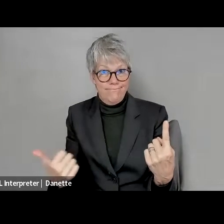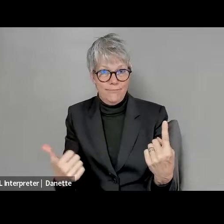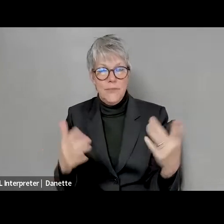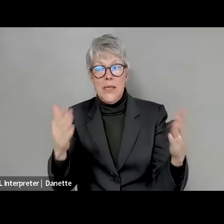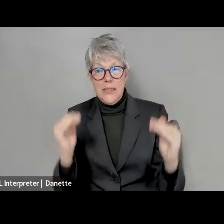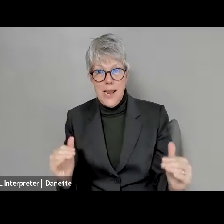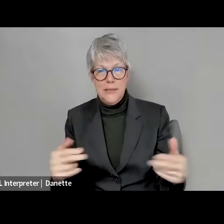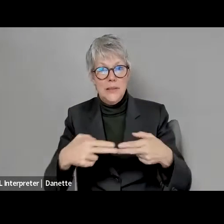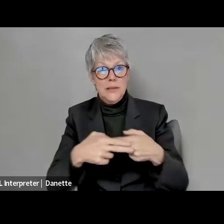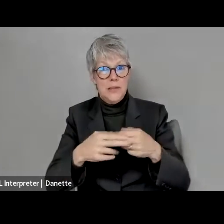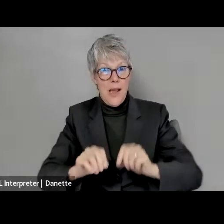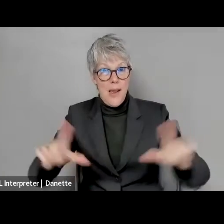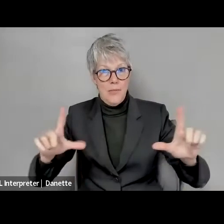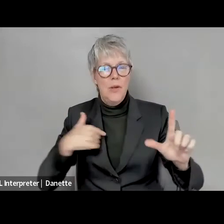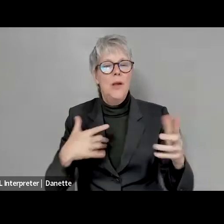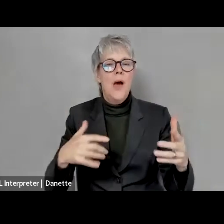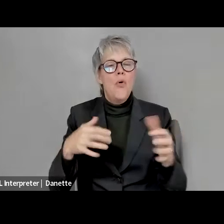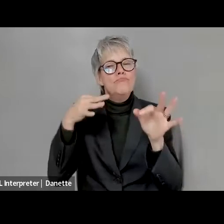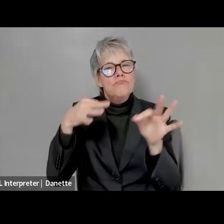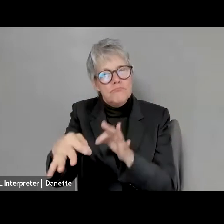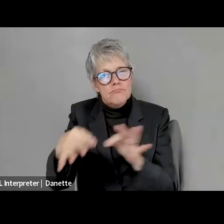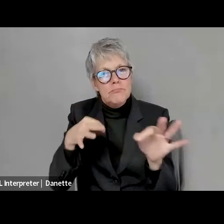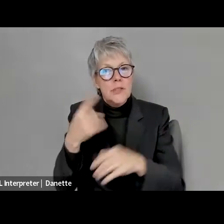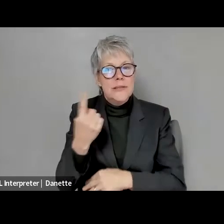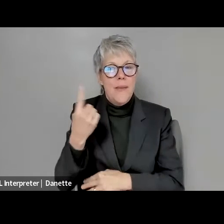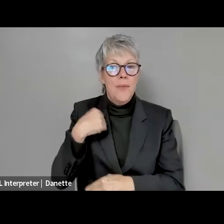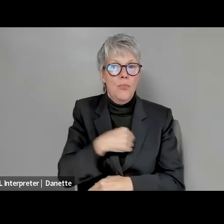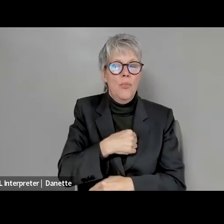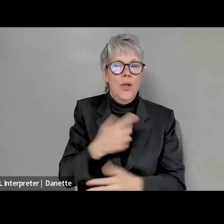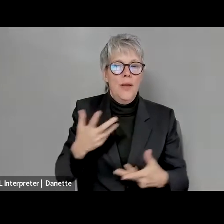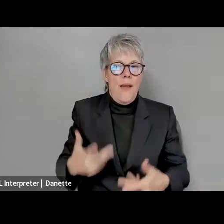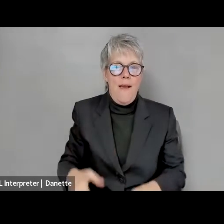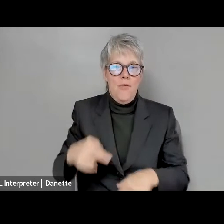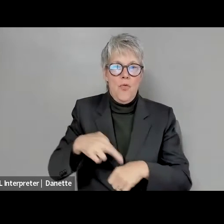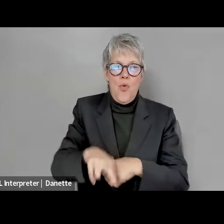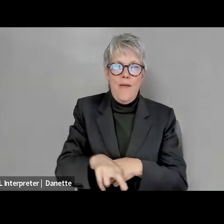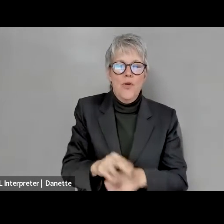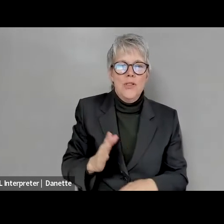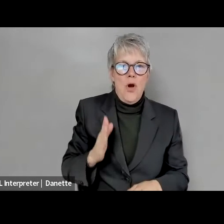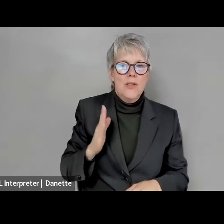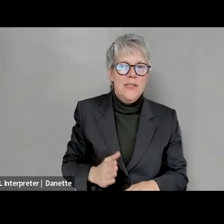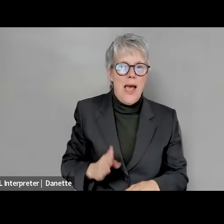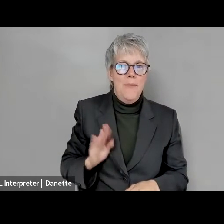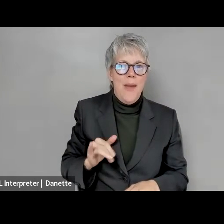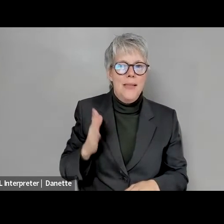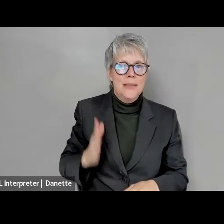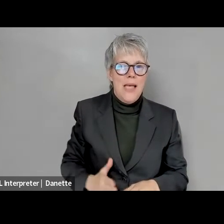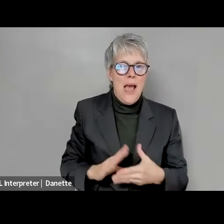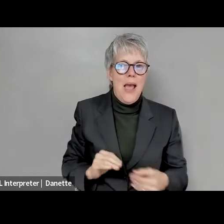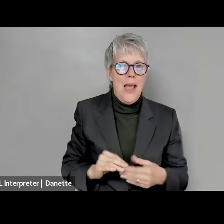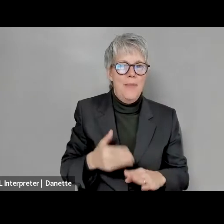Kelly Crosbie: I want to tell you a little bit about something that we have referenced on side by side before, and to tell you about something that's coming. It hasn't come yet